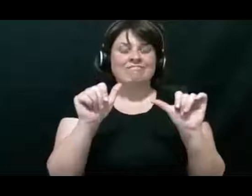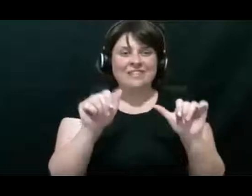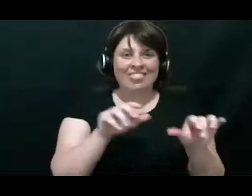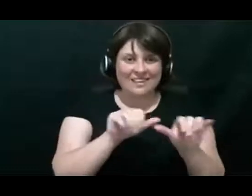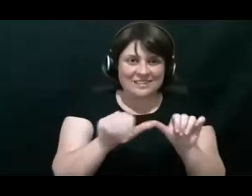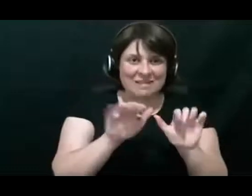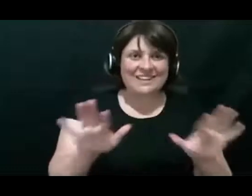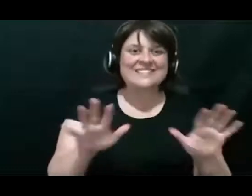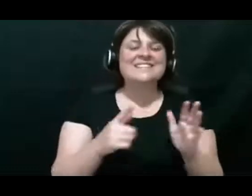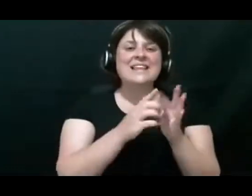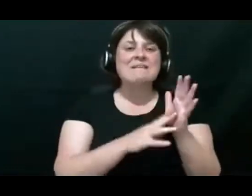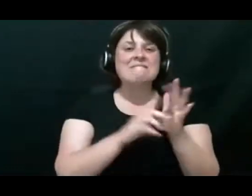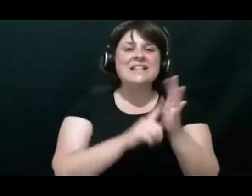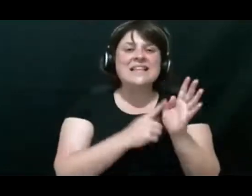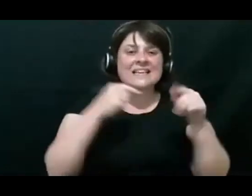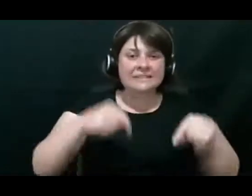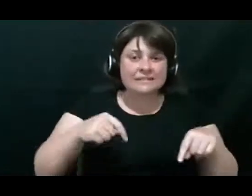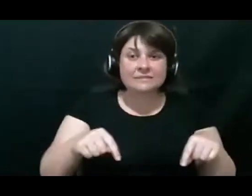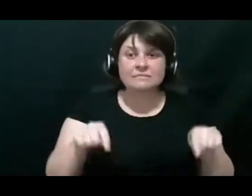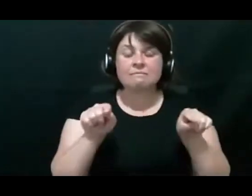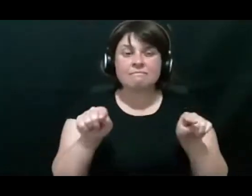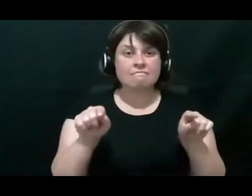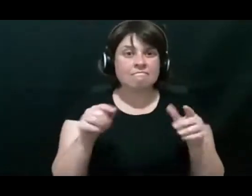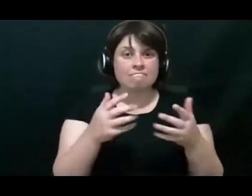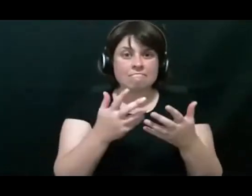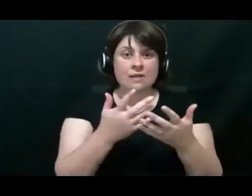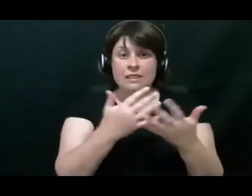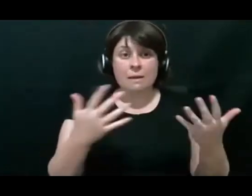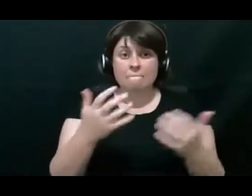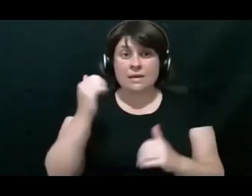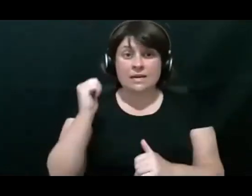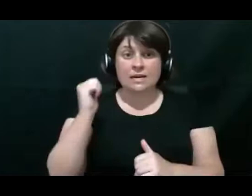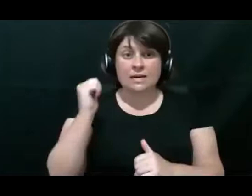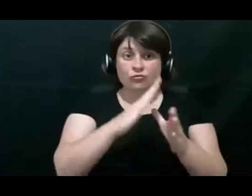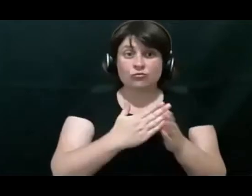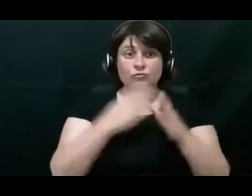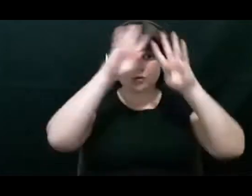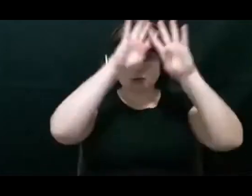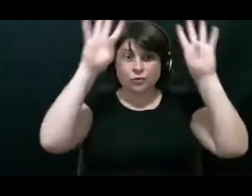Are there many Aboriginal and Torres Strait Islanders with hearing loss in Australia?